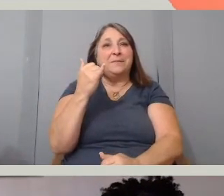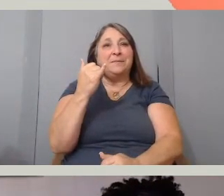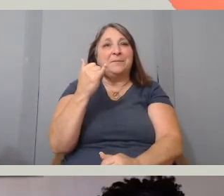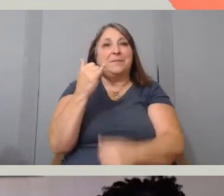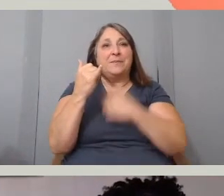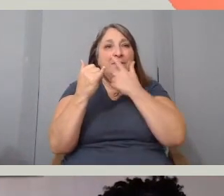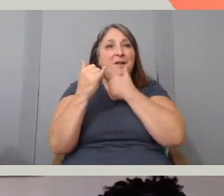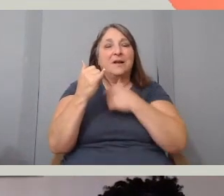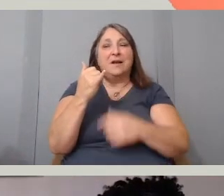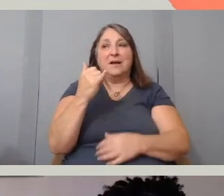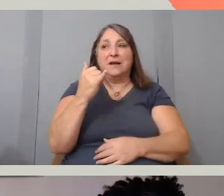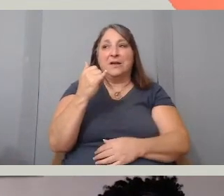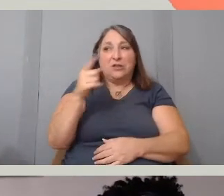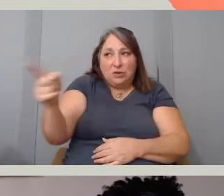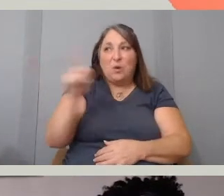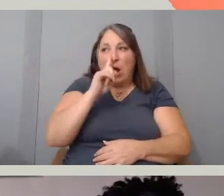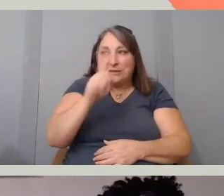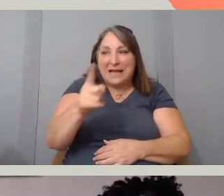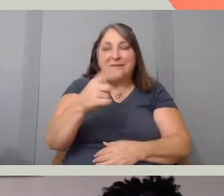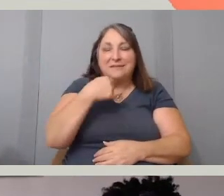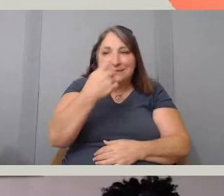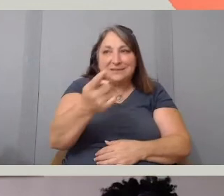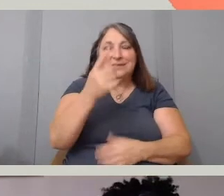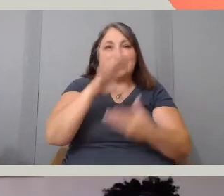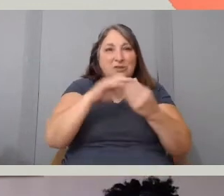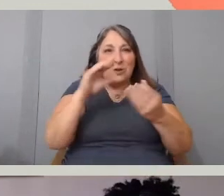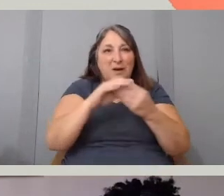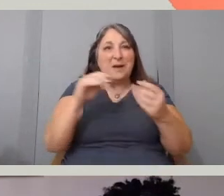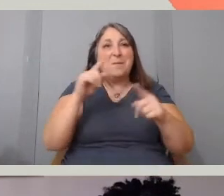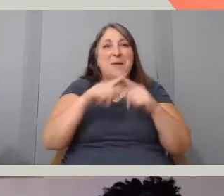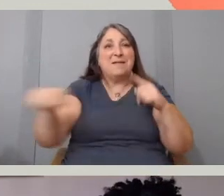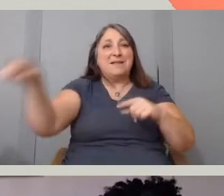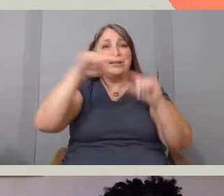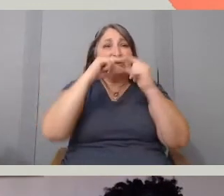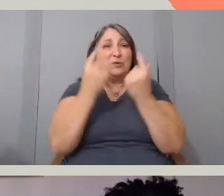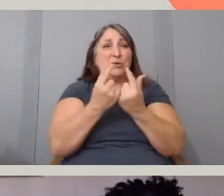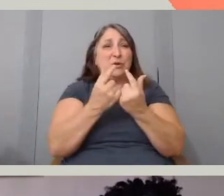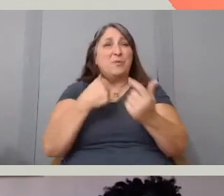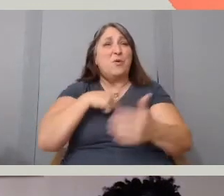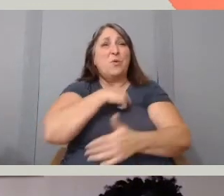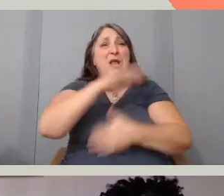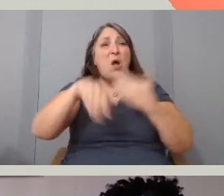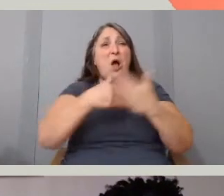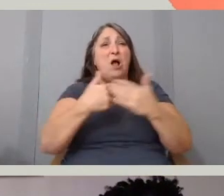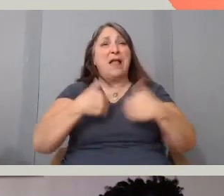about this group that we're here with right now is we all have a very personal connection to the community